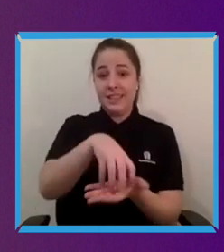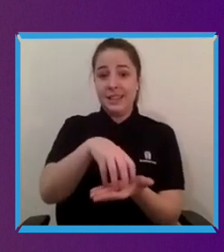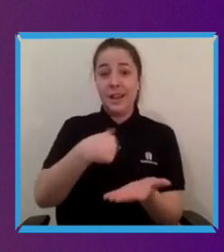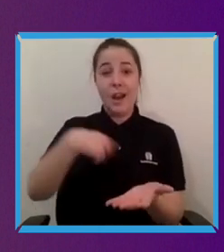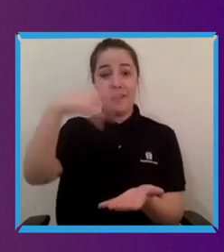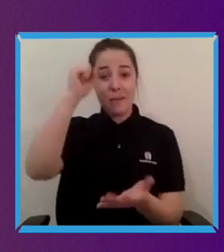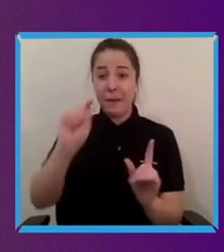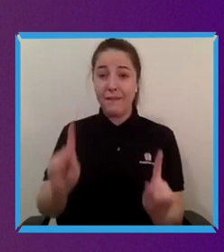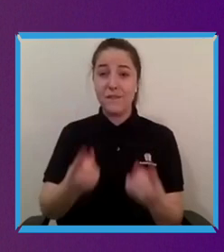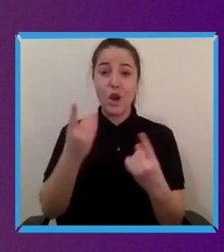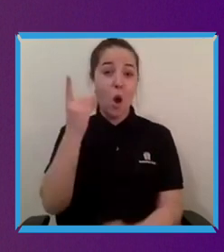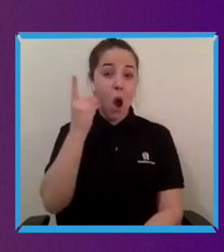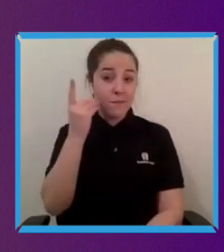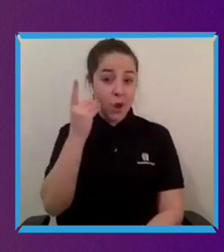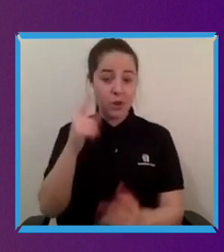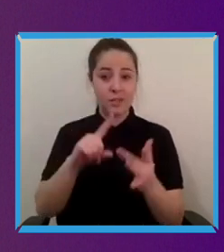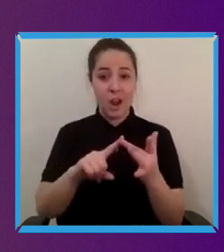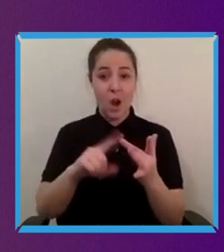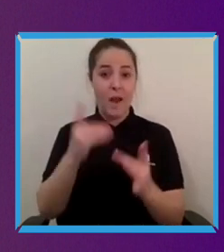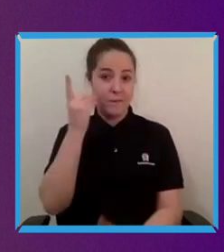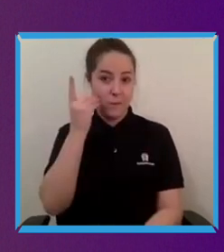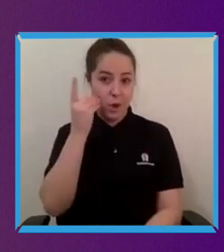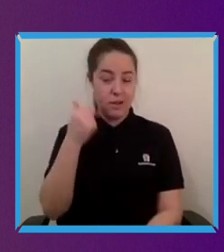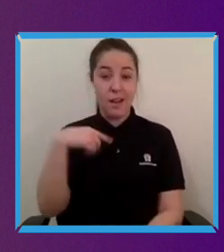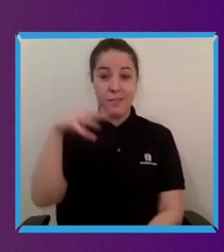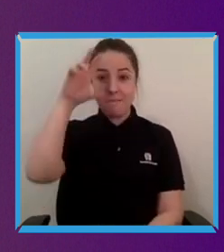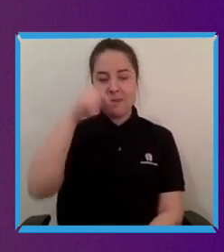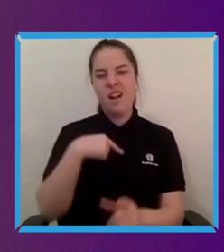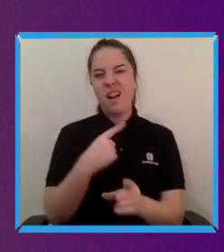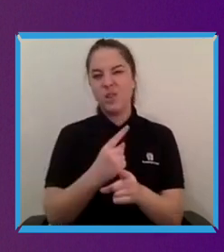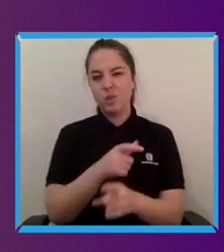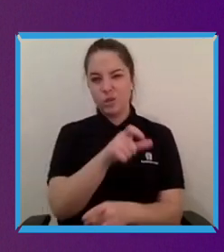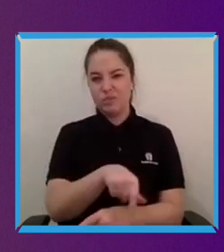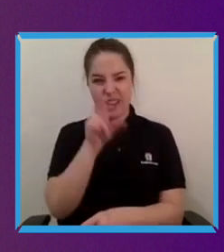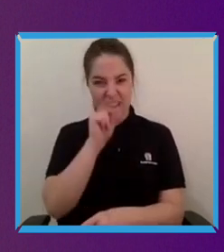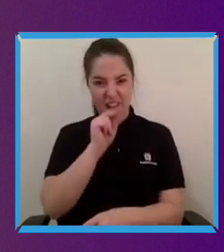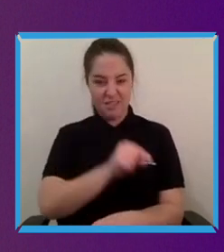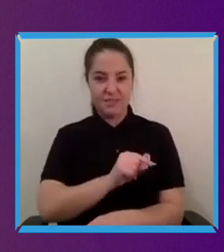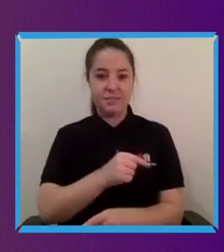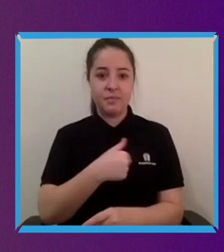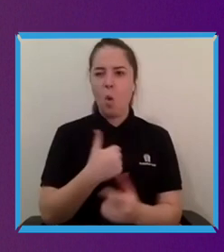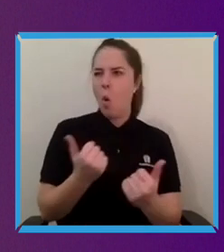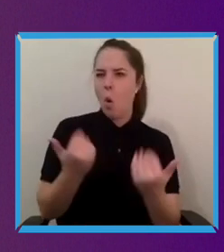and I remember talking to one of our young clients who he just thought it was the coolest thing when he was able to have his